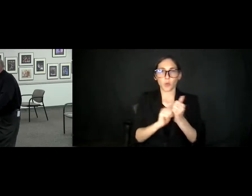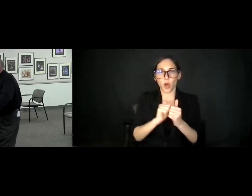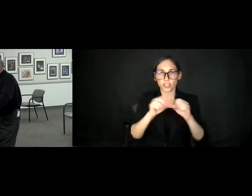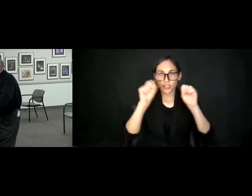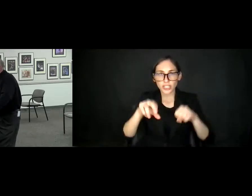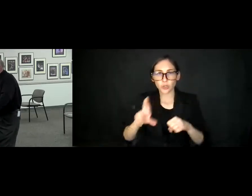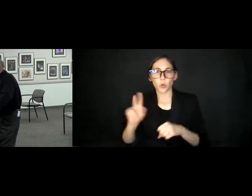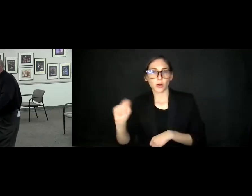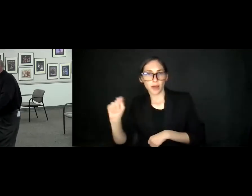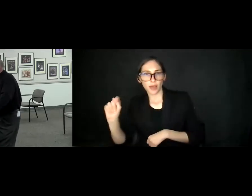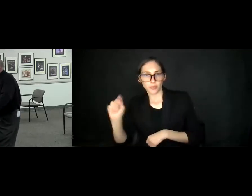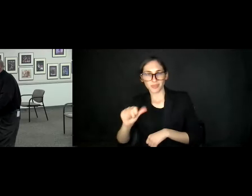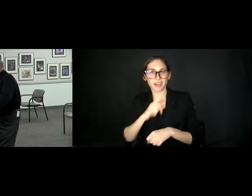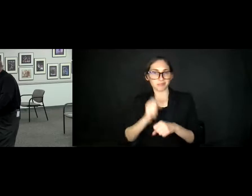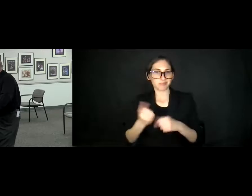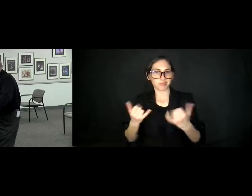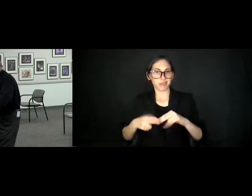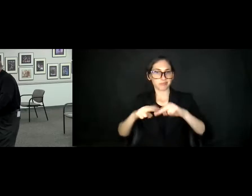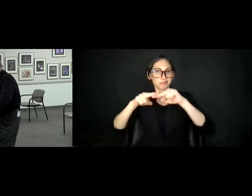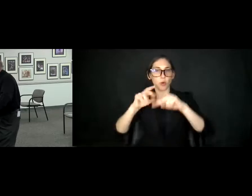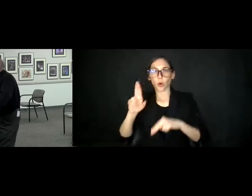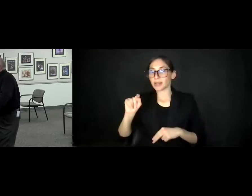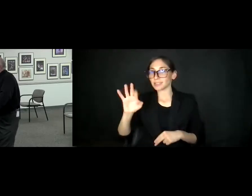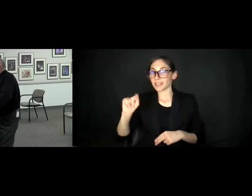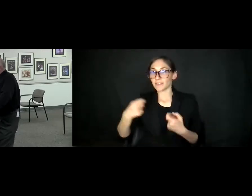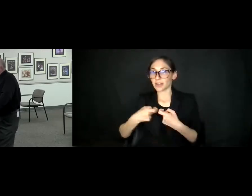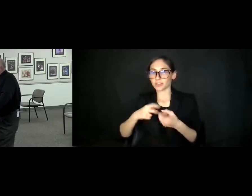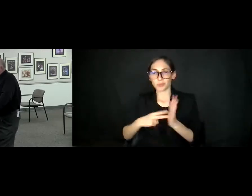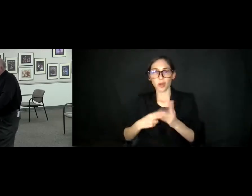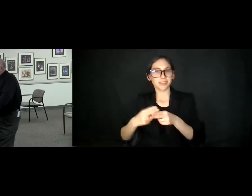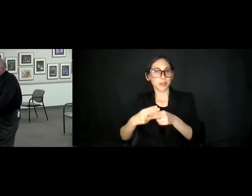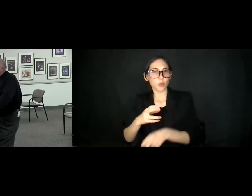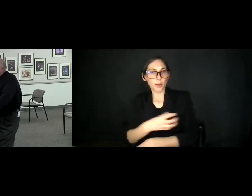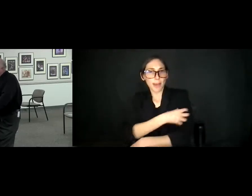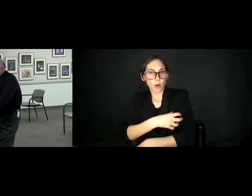Taft Electric, it's for all the temporary power. Well now we've gotten down to this situation